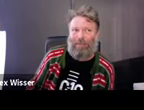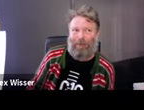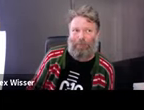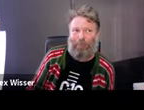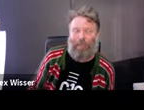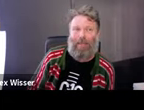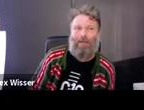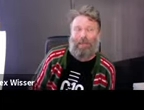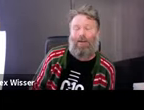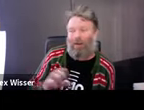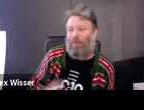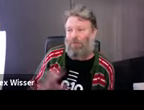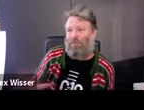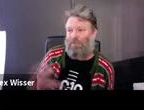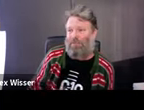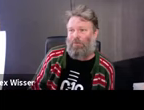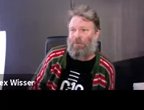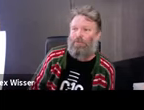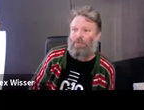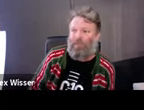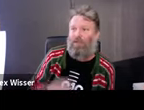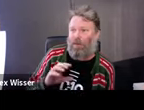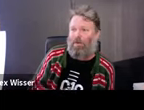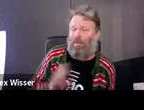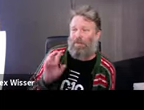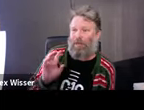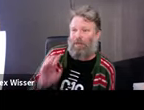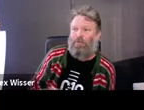were all very proud of. On it was this university with this school -